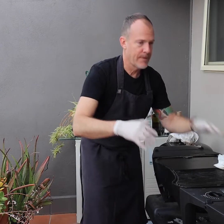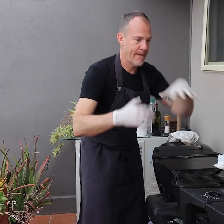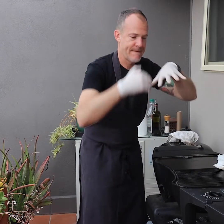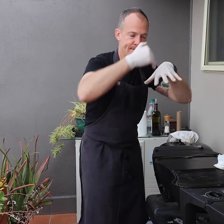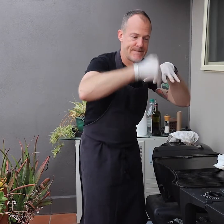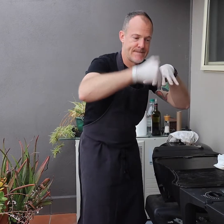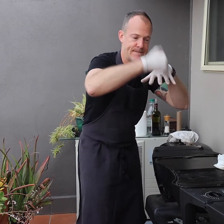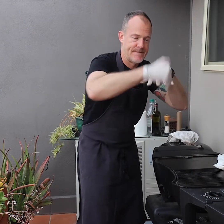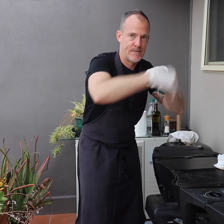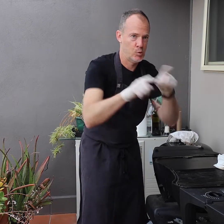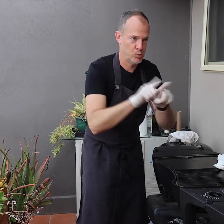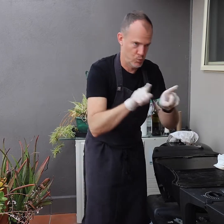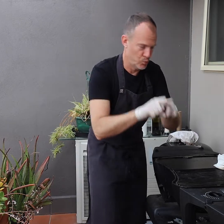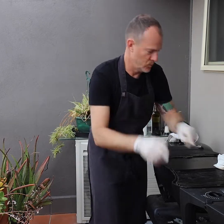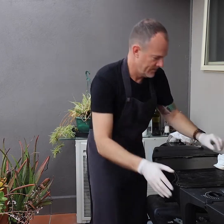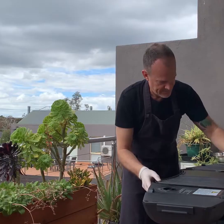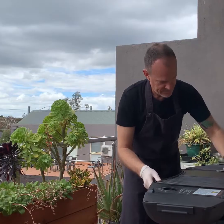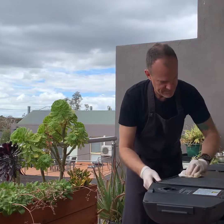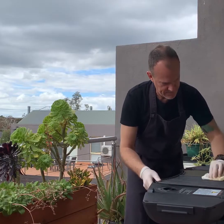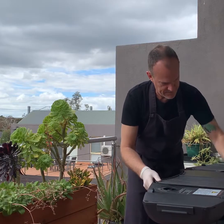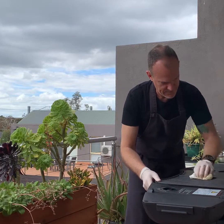Clean between each prong on the grate too.